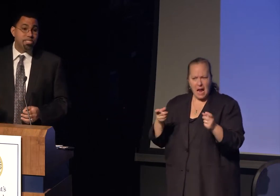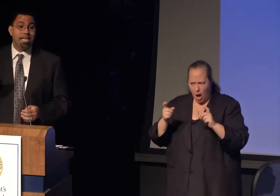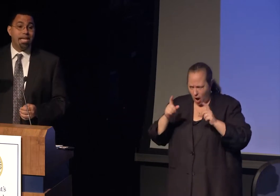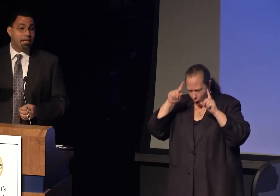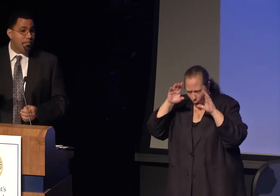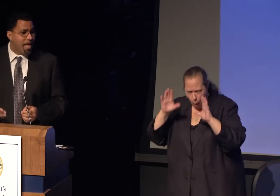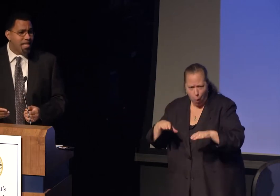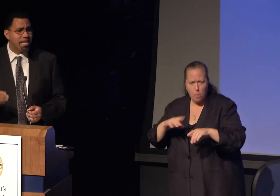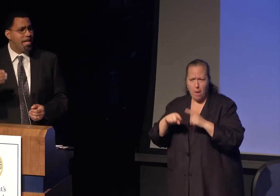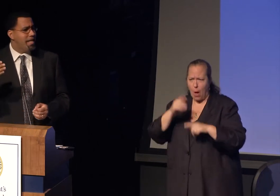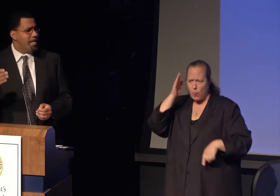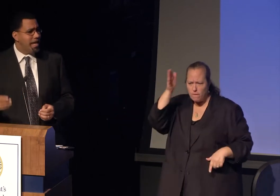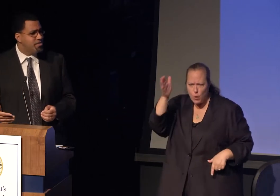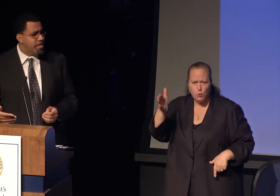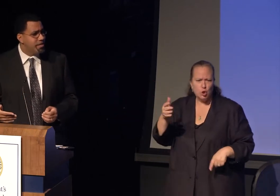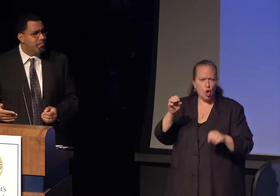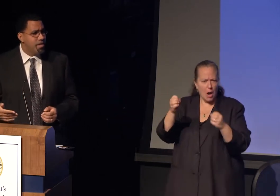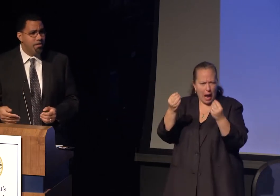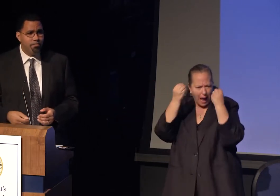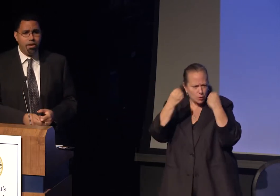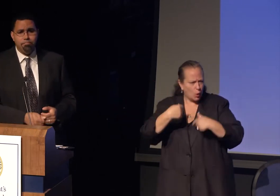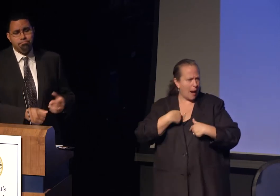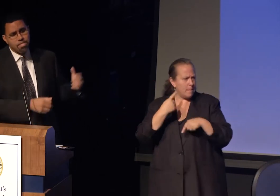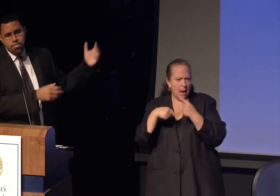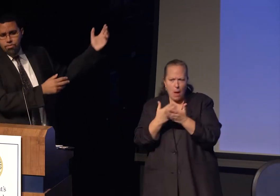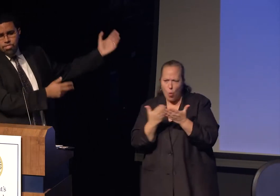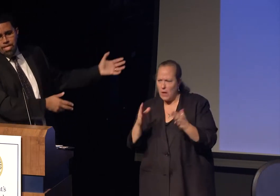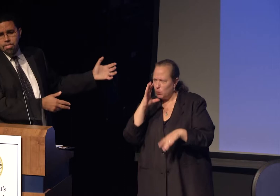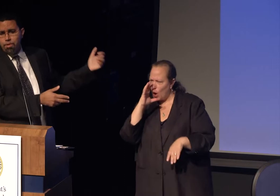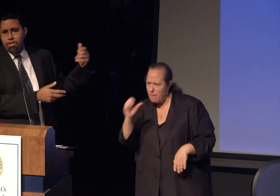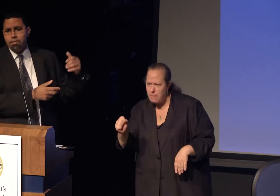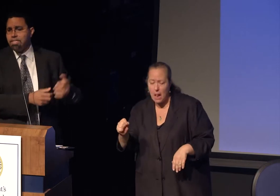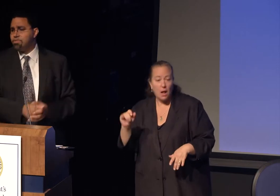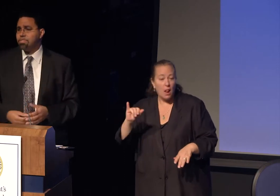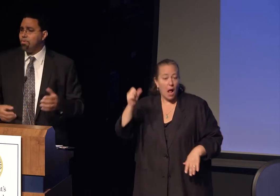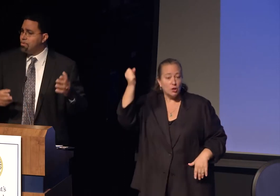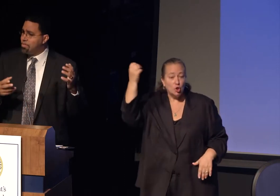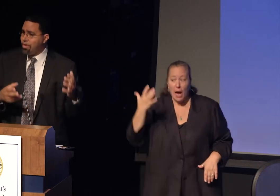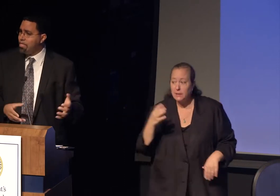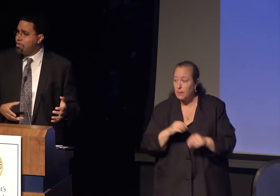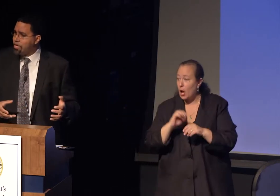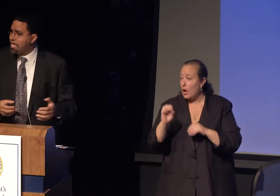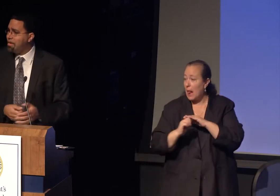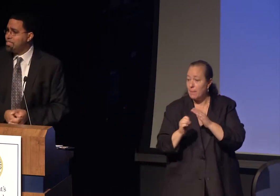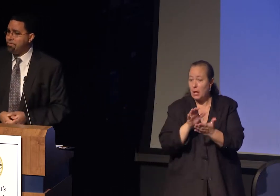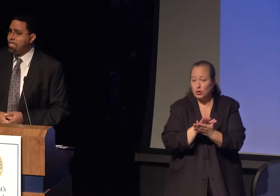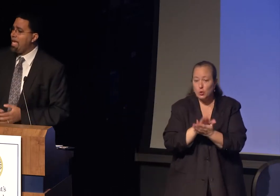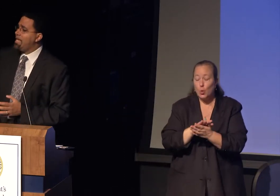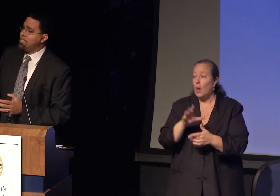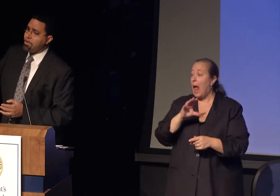compelling and engaging. Doing Shakespeare in elementary school to reading the New York Times every day,